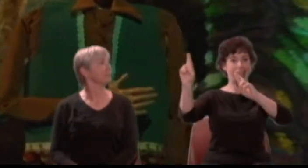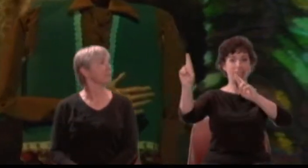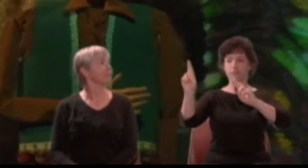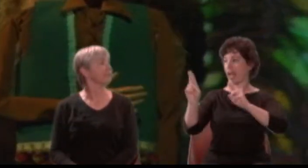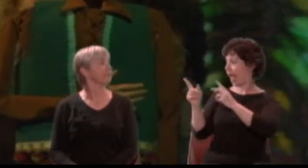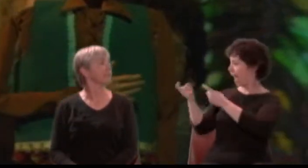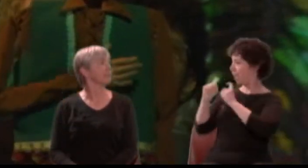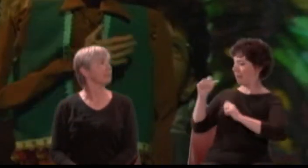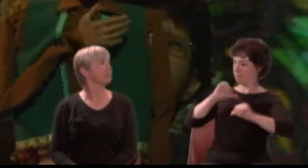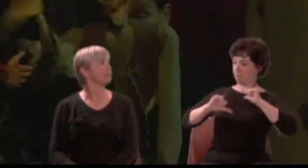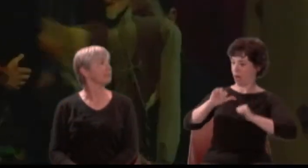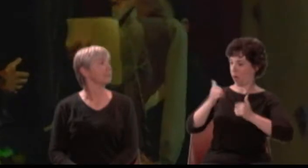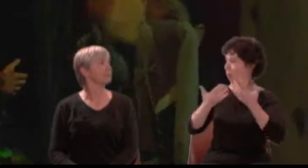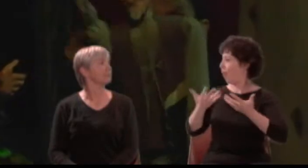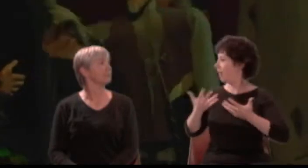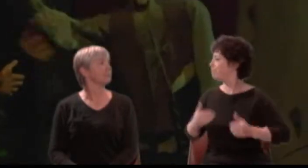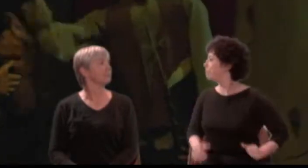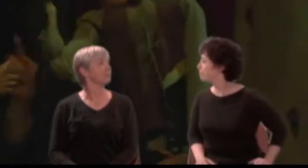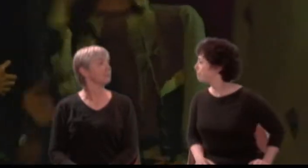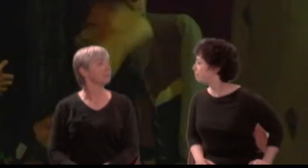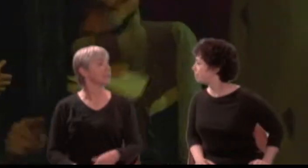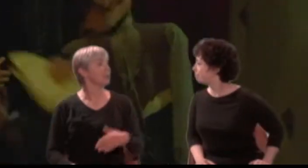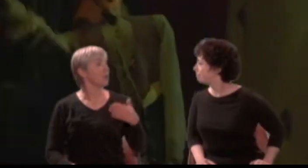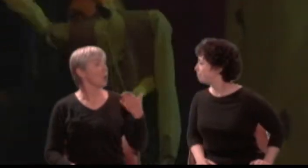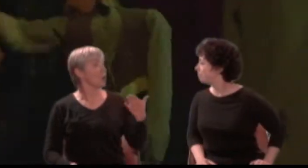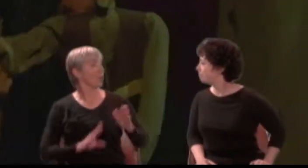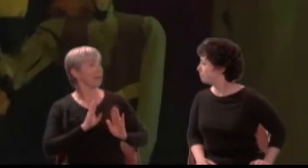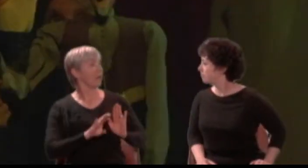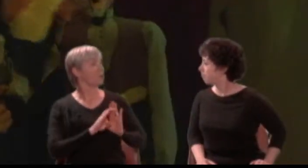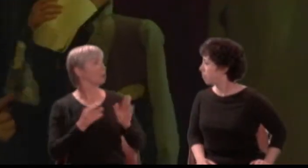Quince: You, Nick Bottom, are set down for Pyramus.